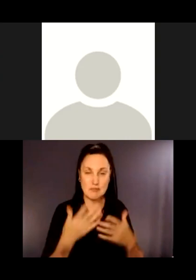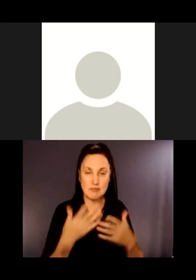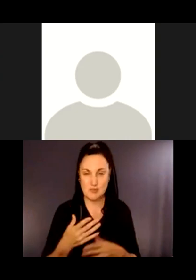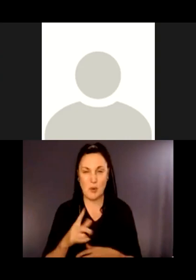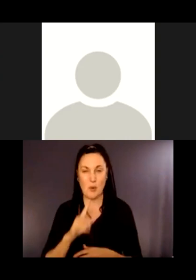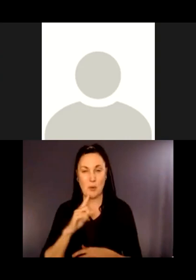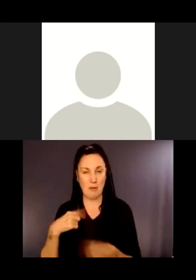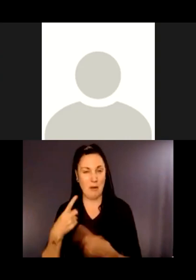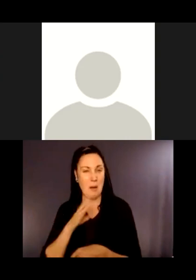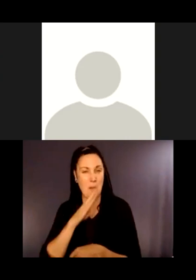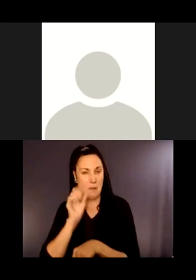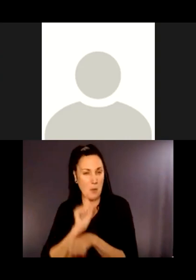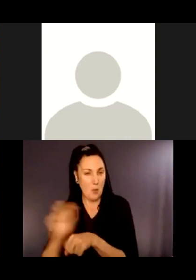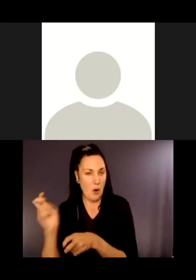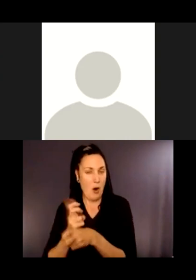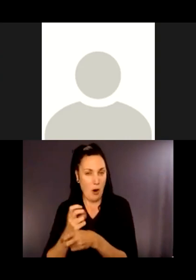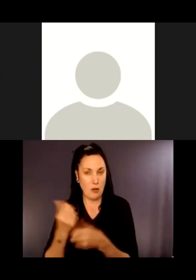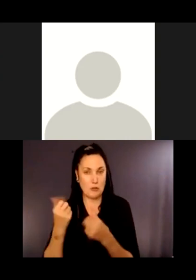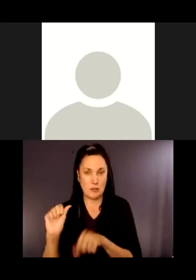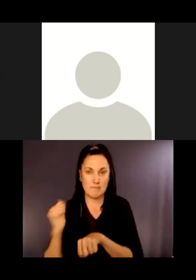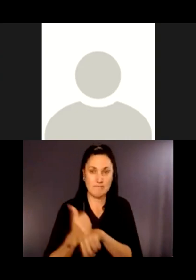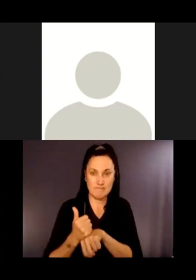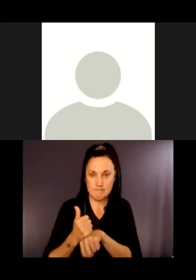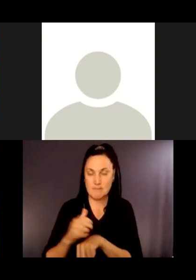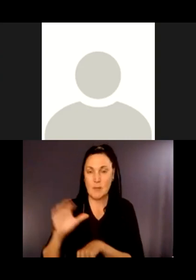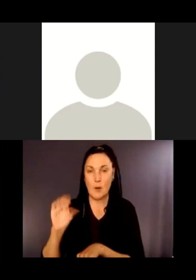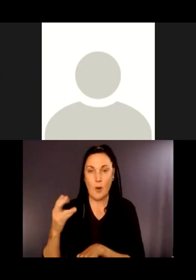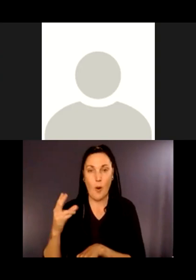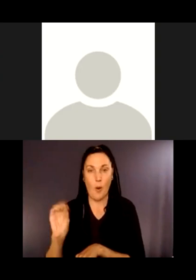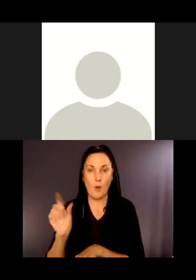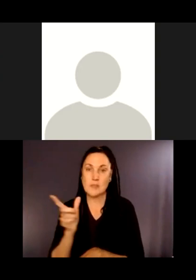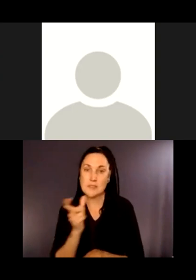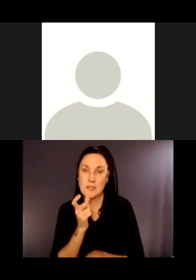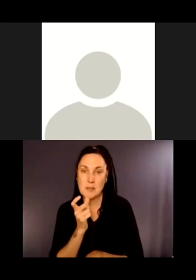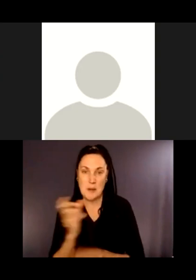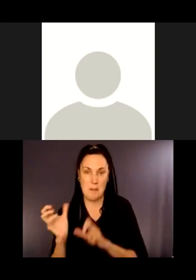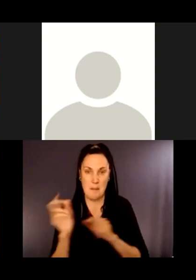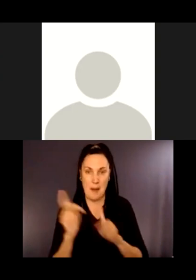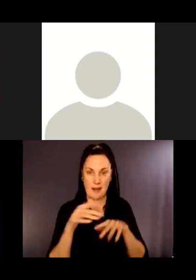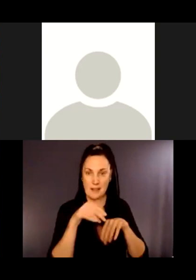has been working to re-establish a coho salmon run in Coal Creek. So we want to make sure we're returning the existing trailhead